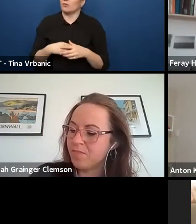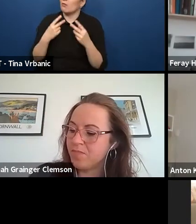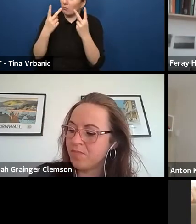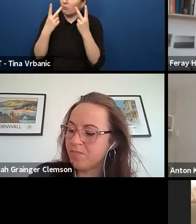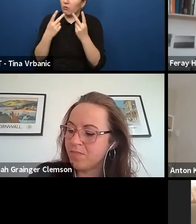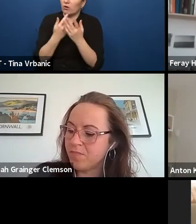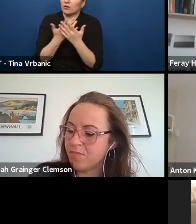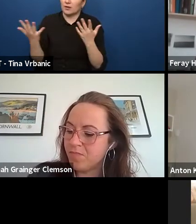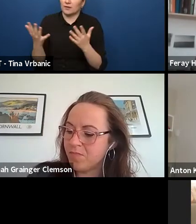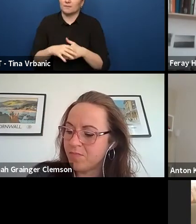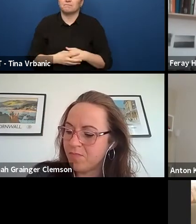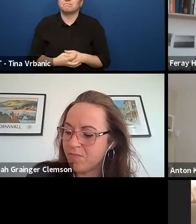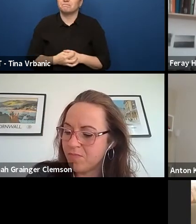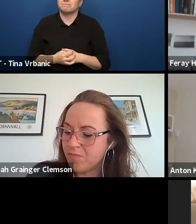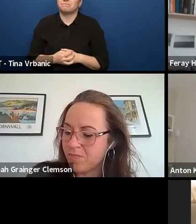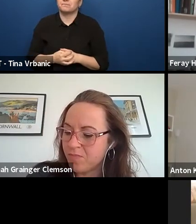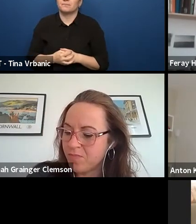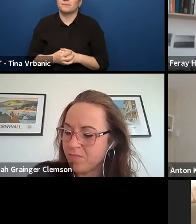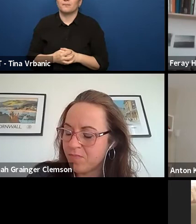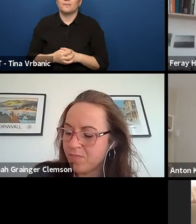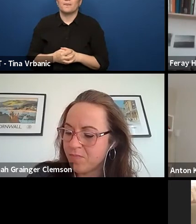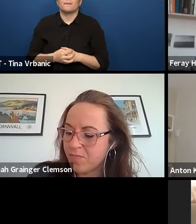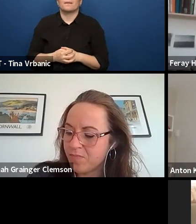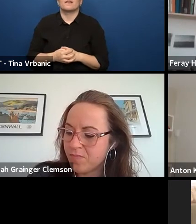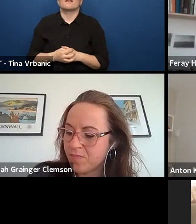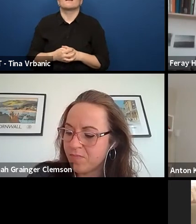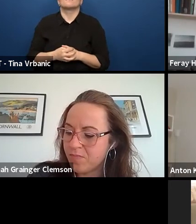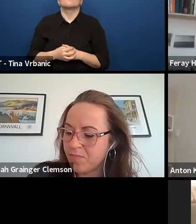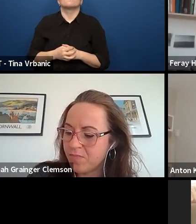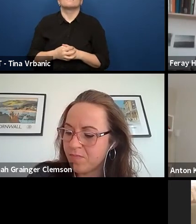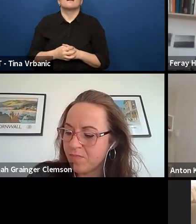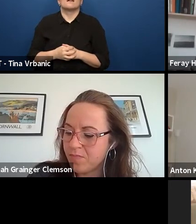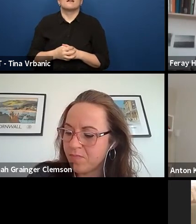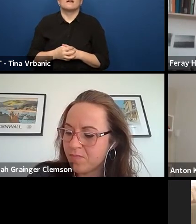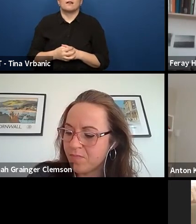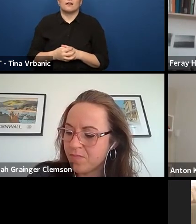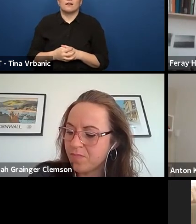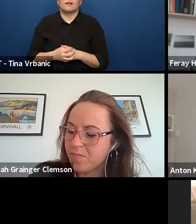Yeah, I think theatre for young audience